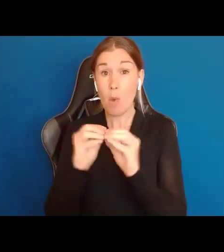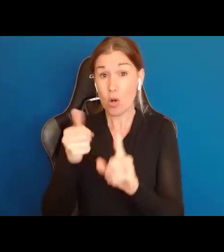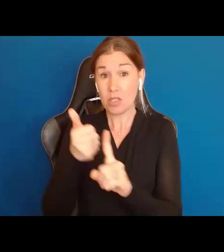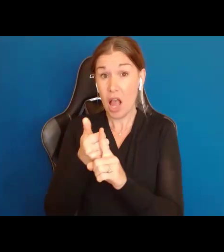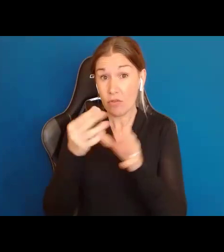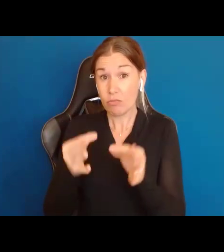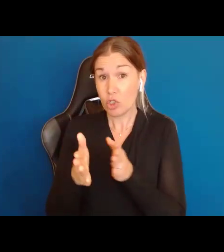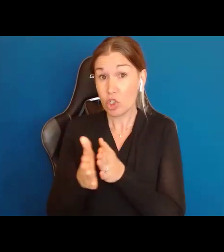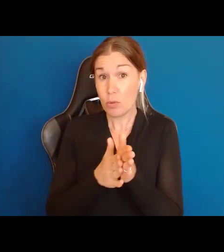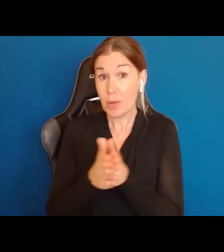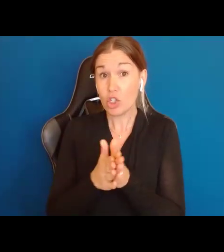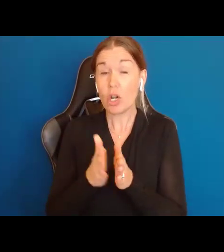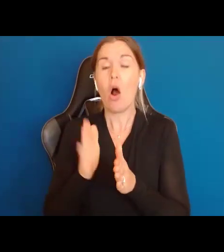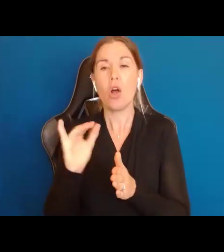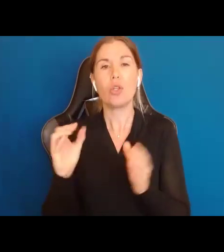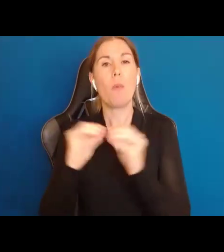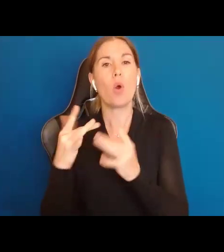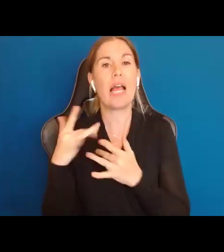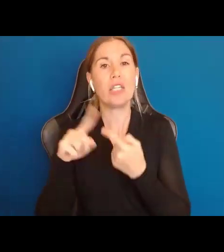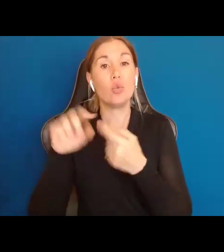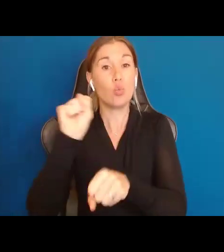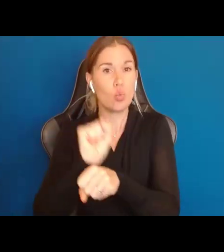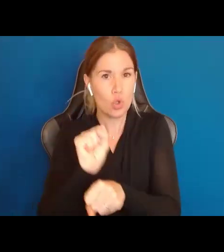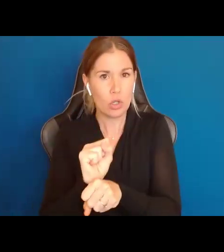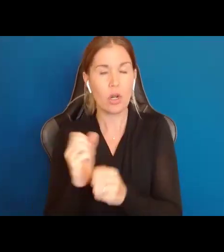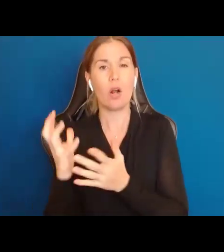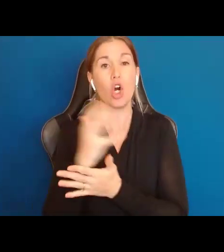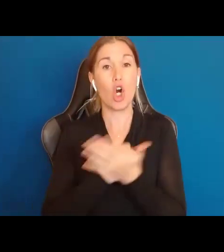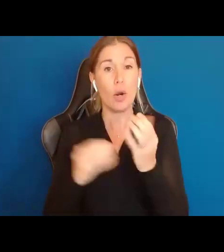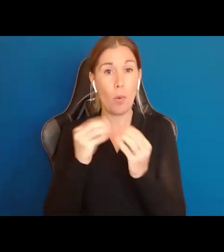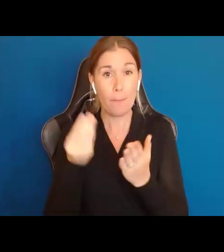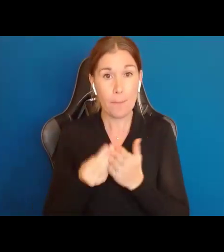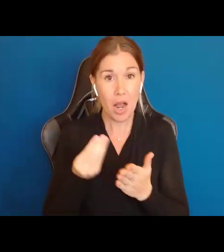They are more likely to make more money. They are more likely to be involved